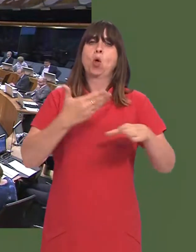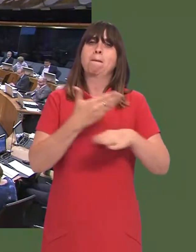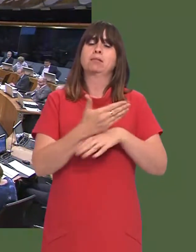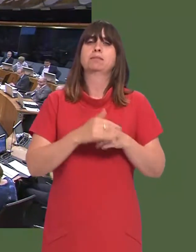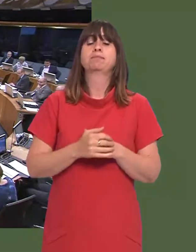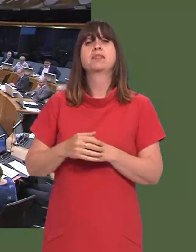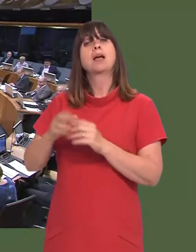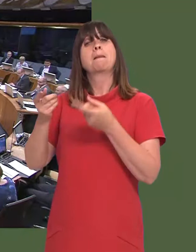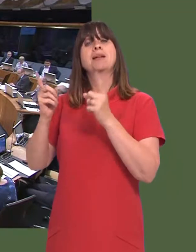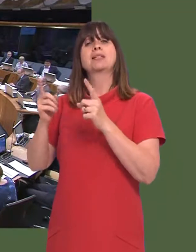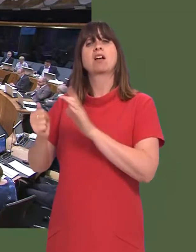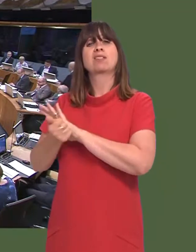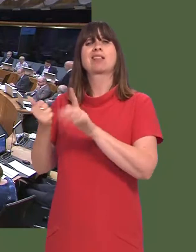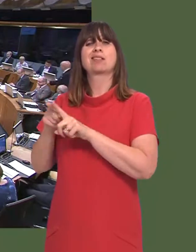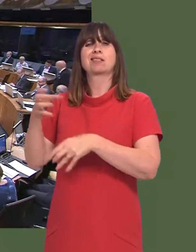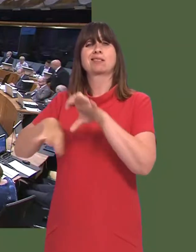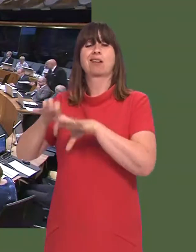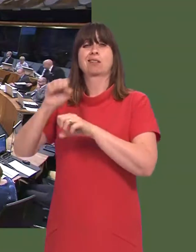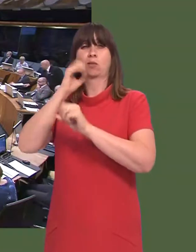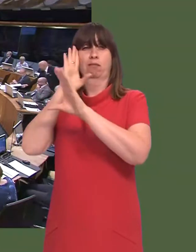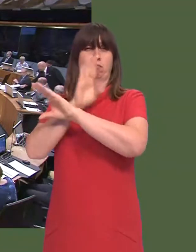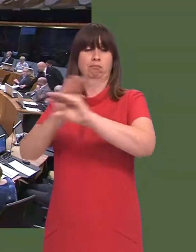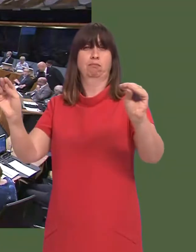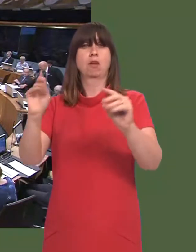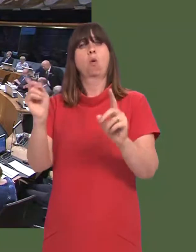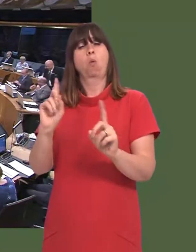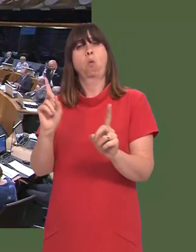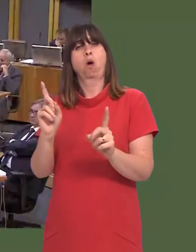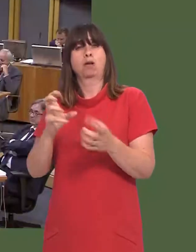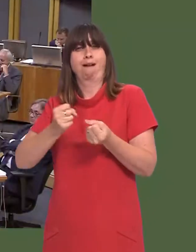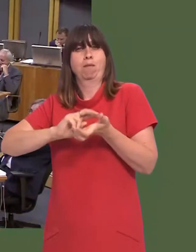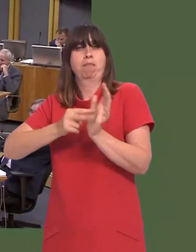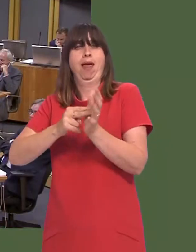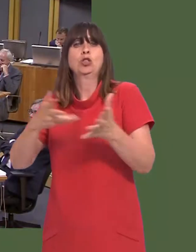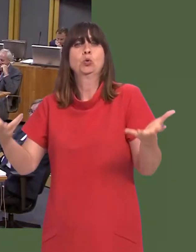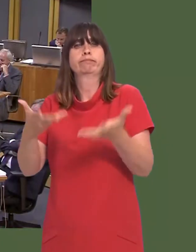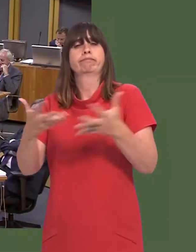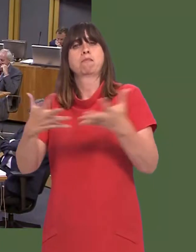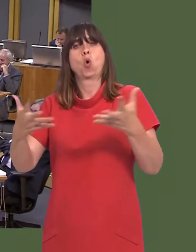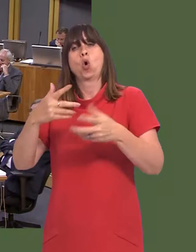OAQ(5)0713(FM) Carwyn Jones: The Minister for Skills and Science will make a statement setting out the Welsh Governmentís approach to employability later this afternoon.